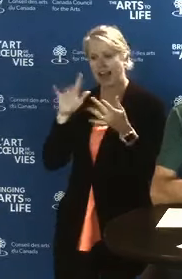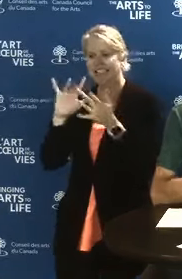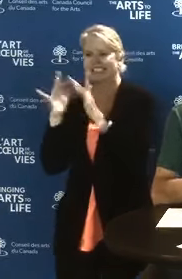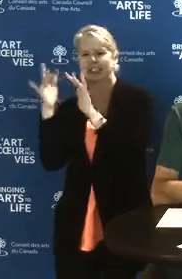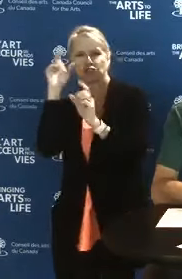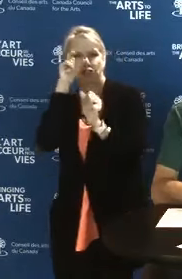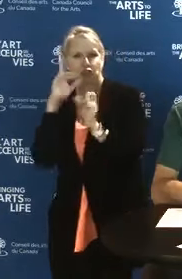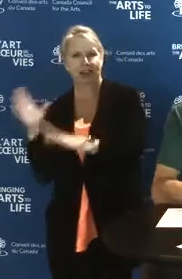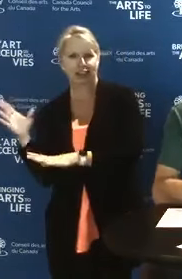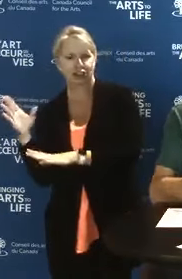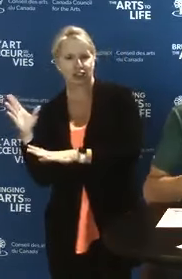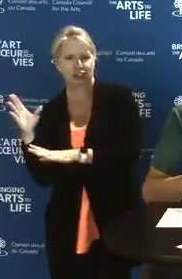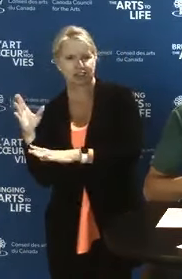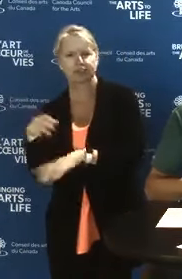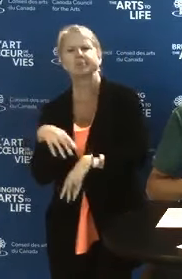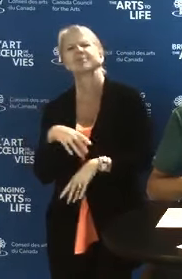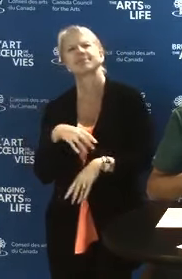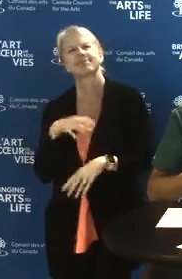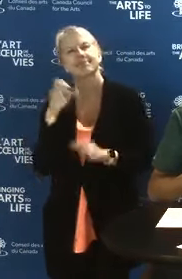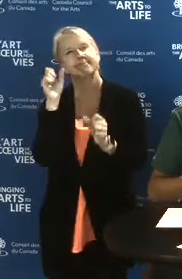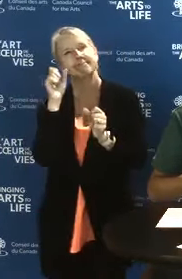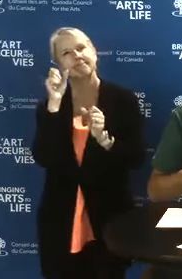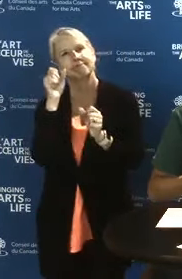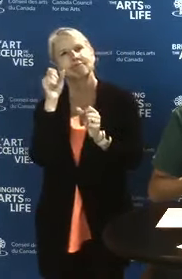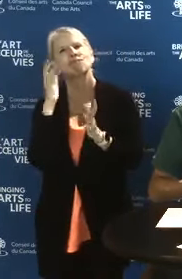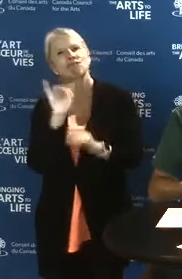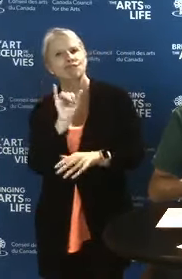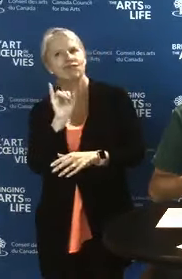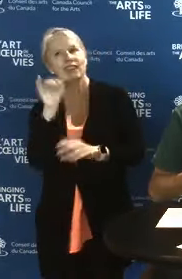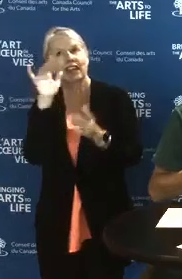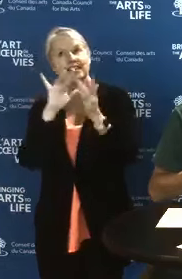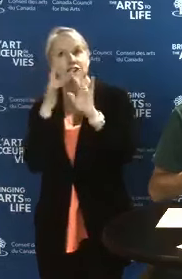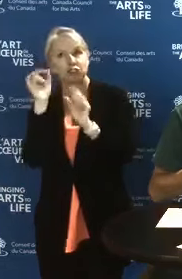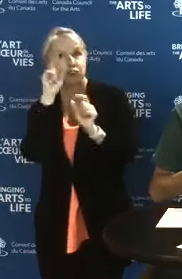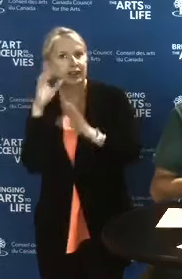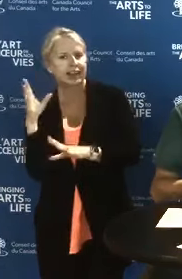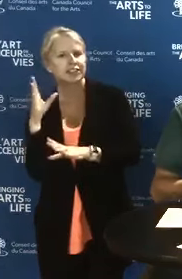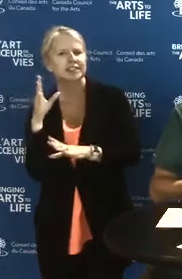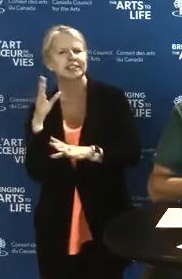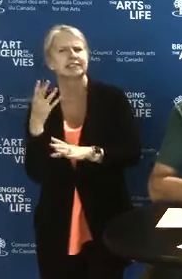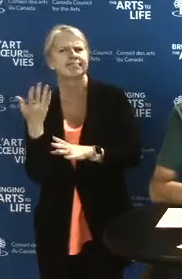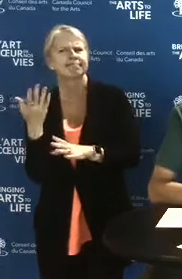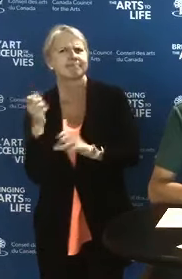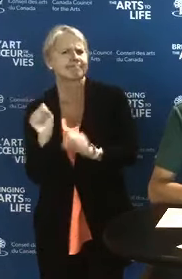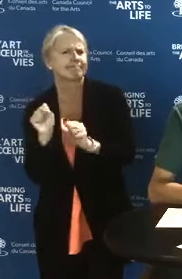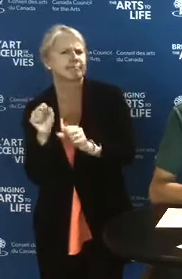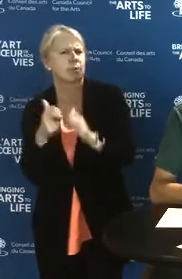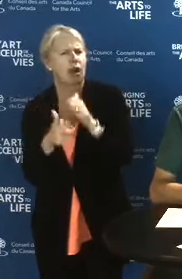Think of strategy as if you were asking a question about the potential problems in your sector.